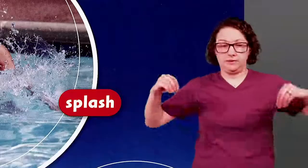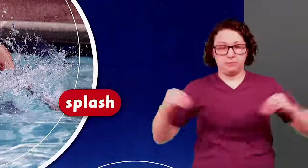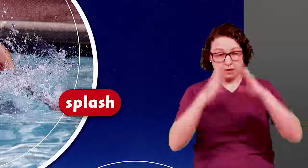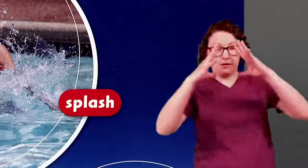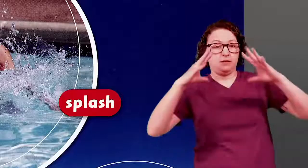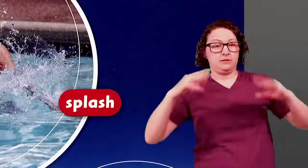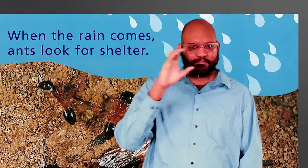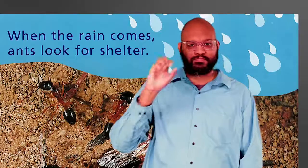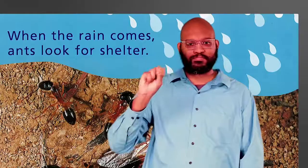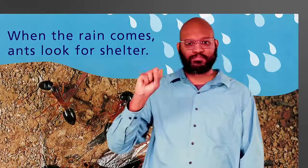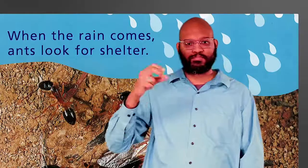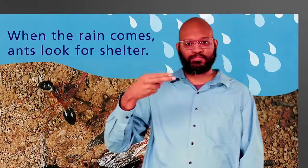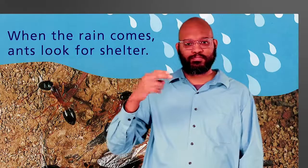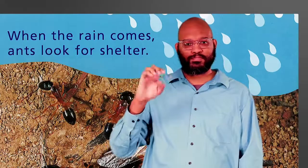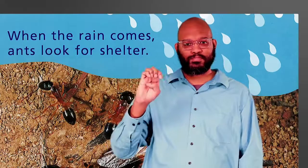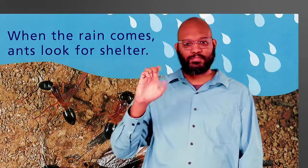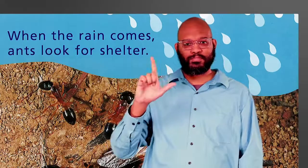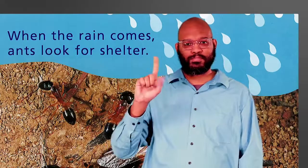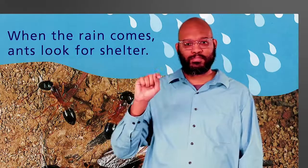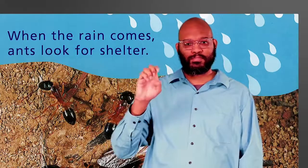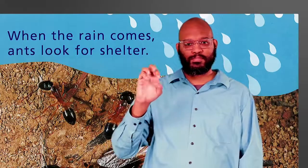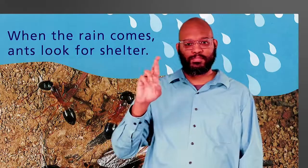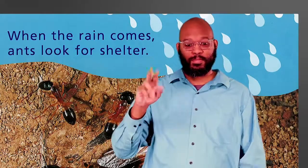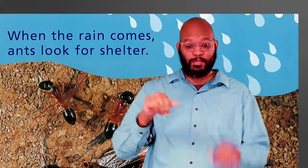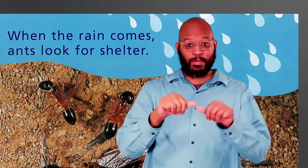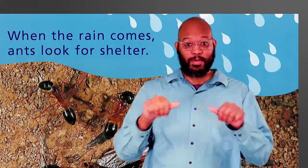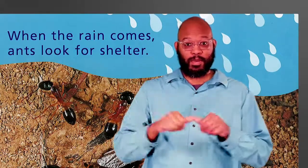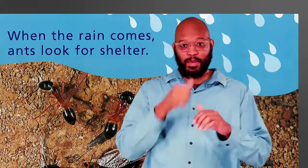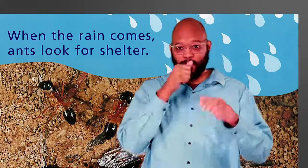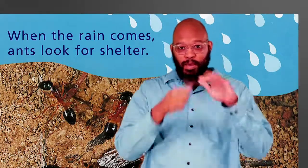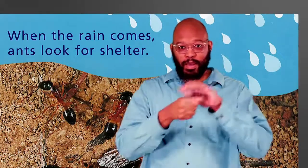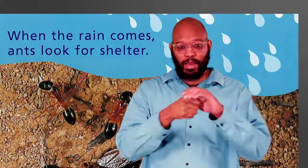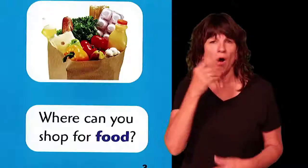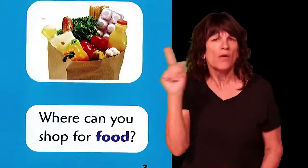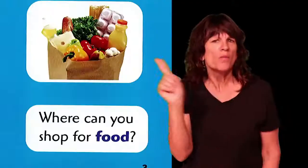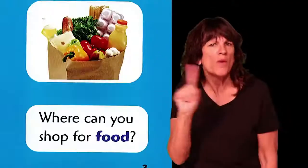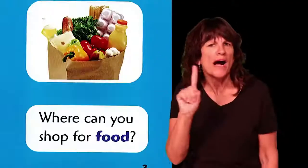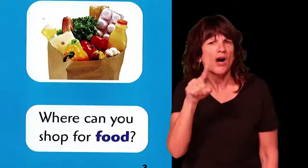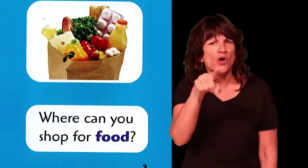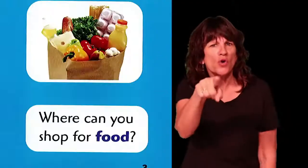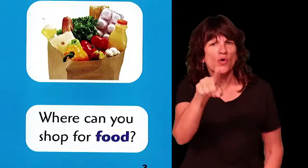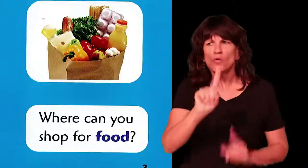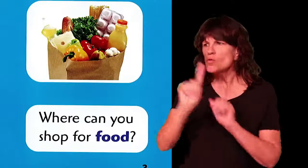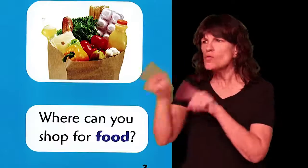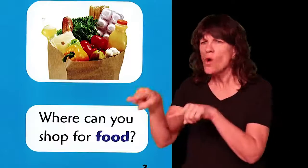splash when the rain comes